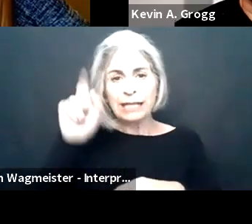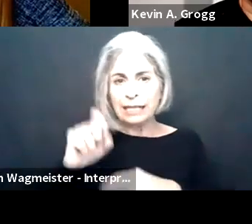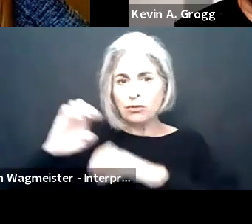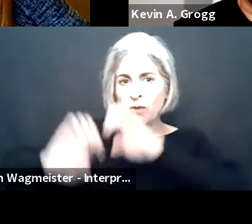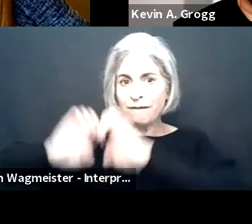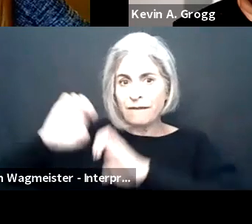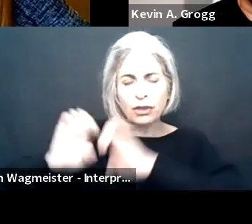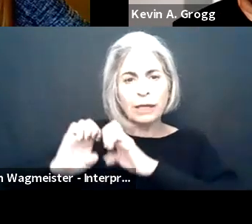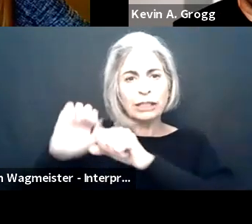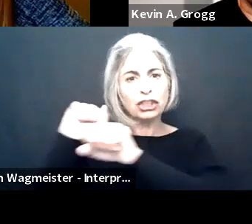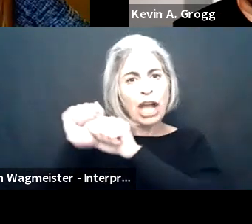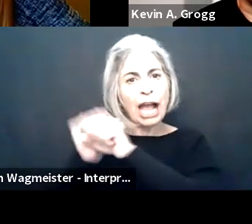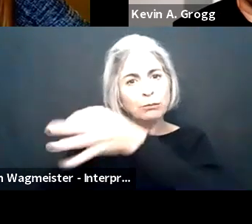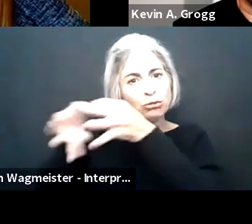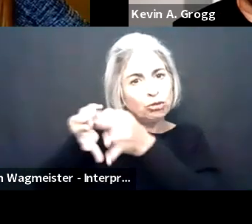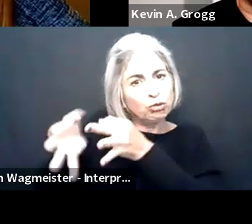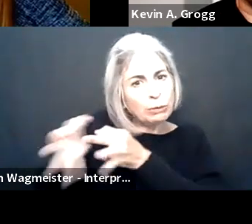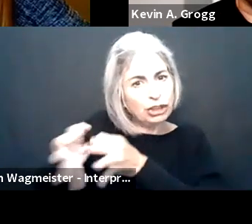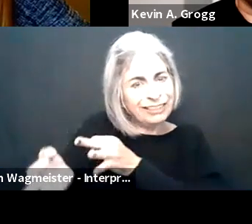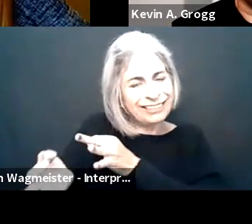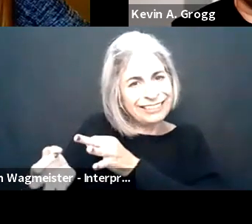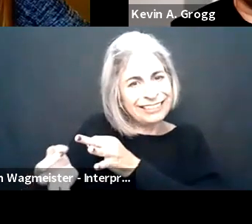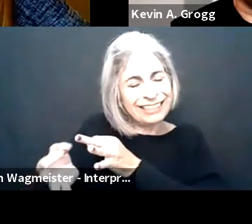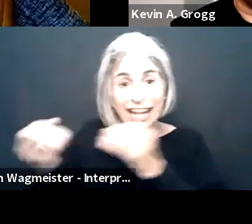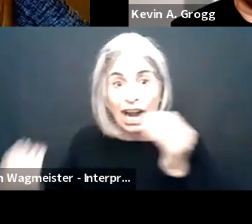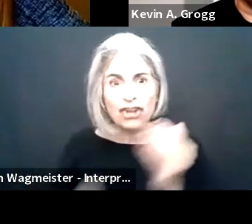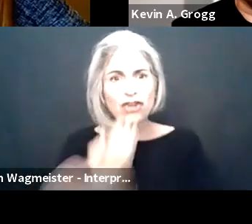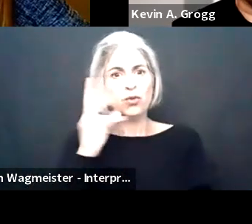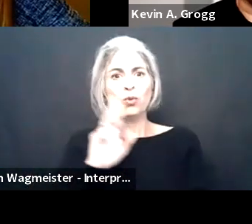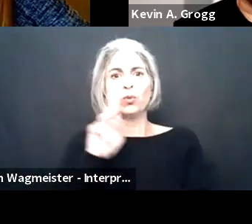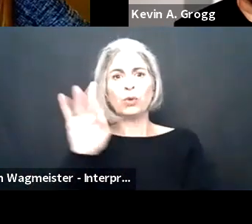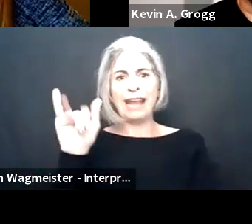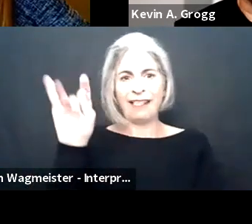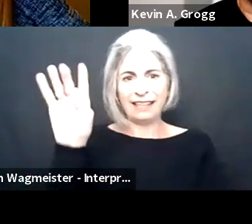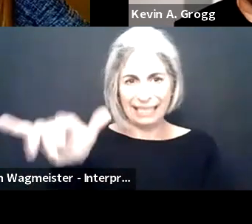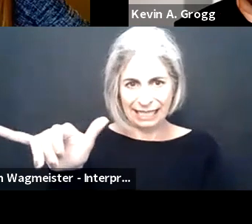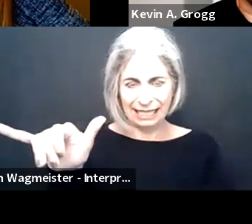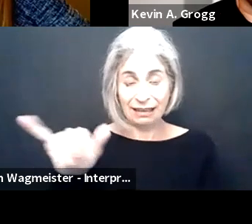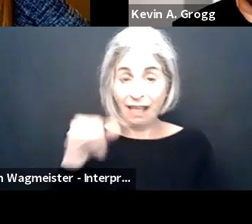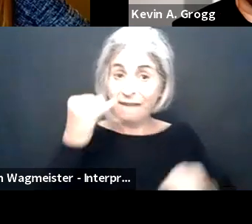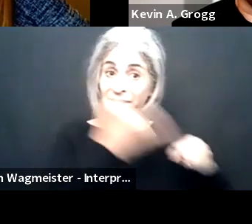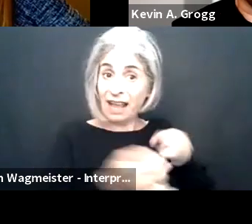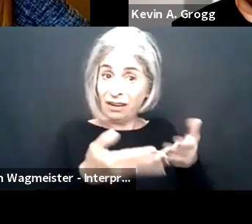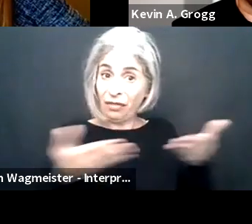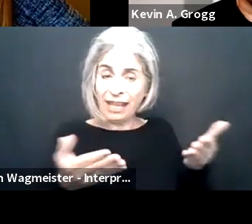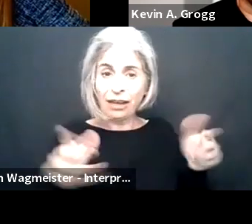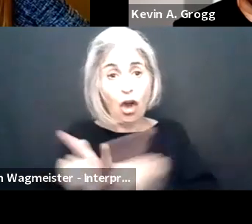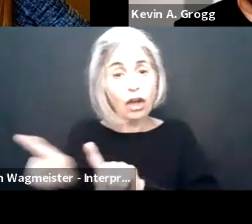And in the long run I think we're going to have to reevaluate job descriptions